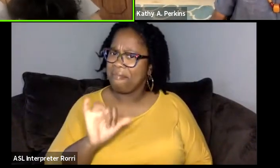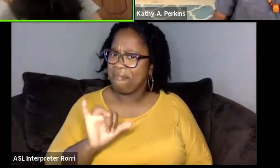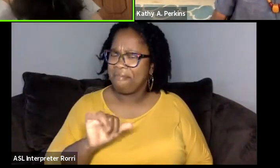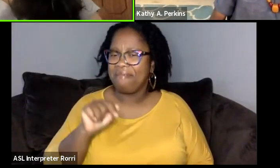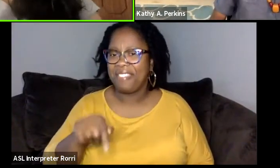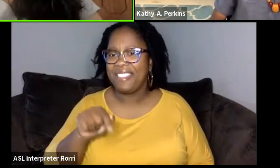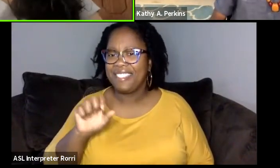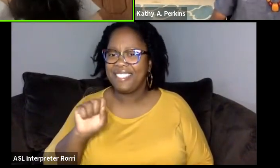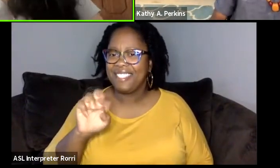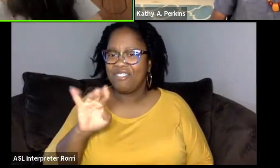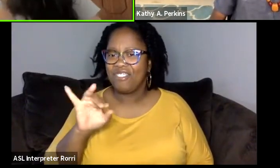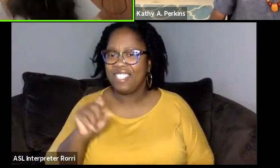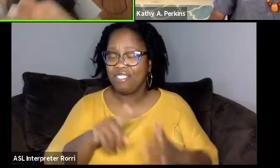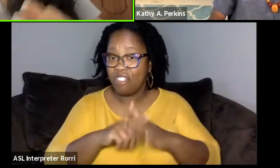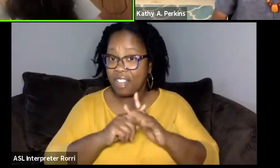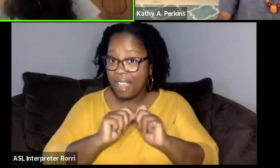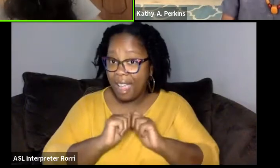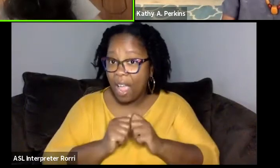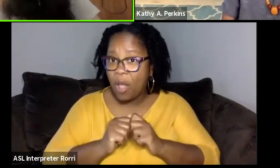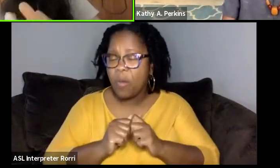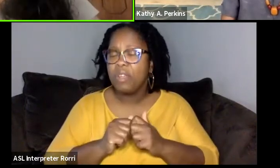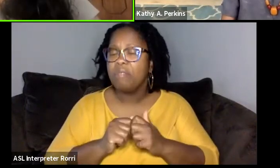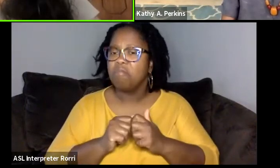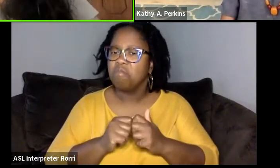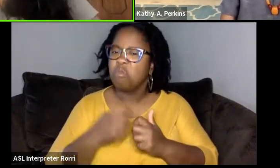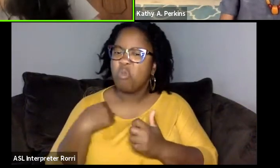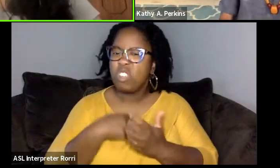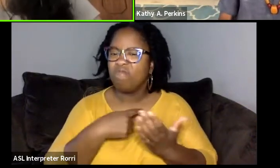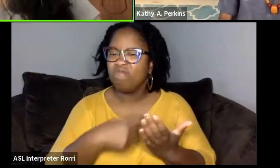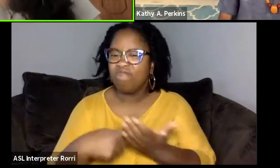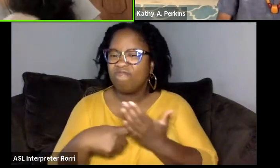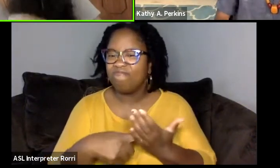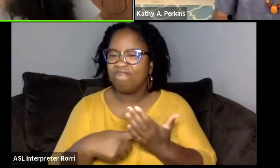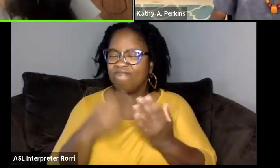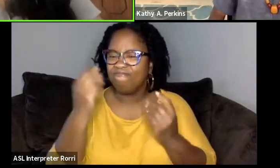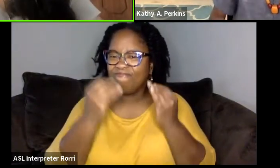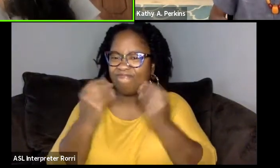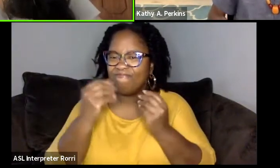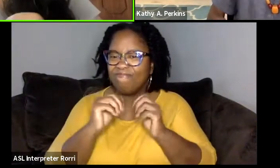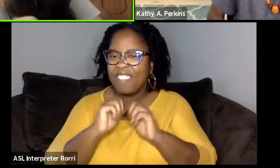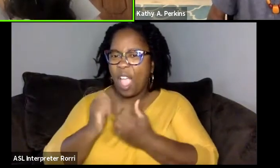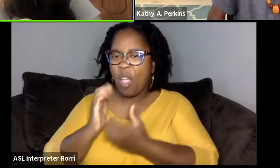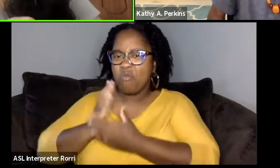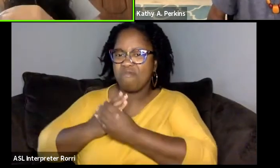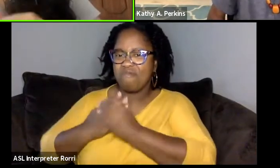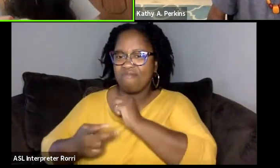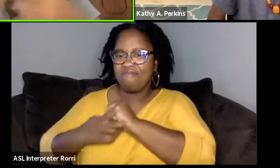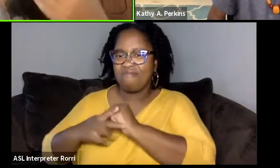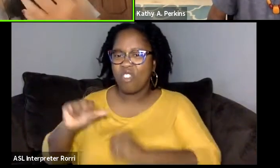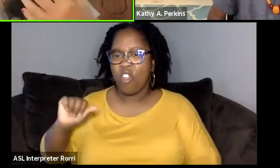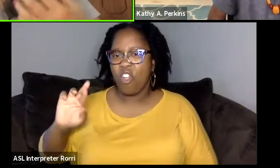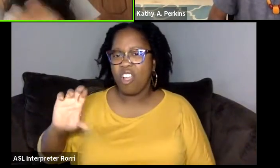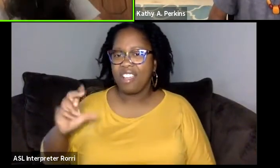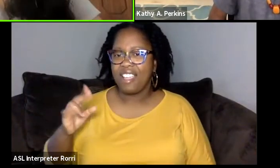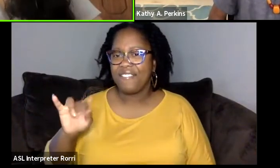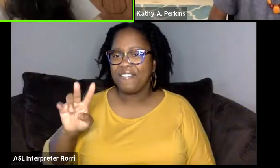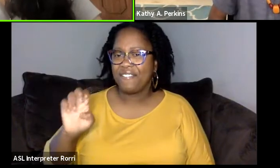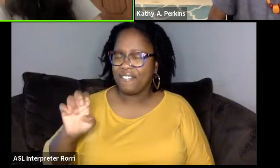as we were reflecting about how to archive creative practices of women across the continent in Africa.